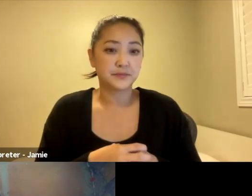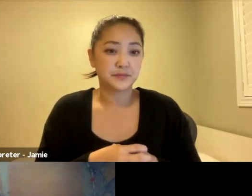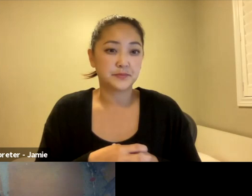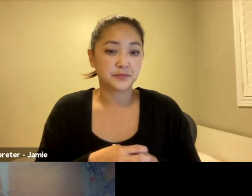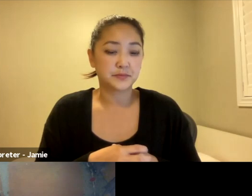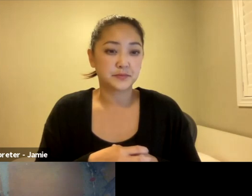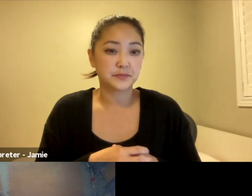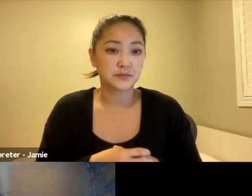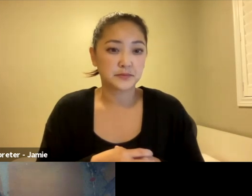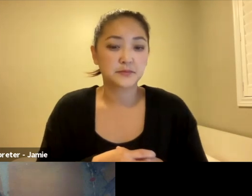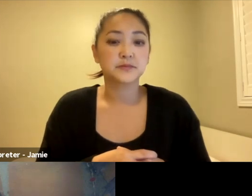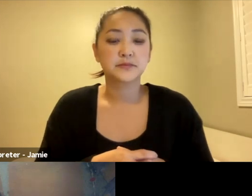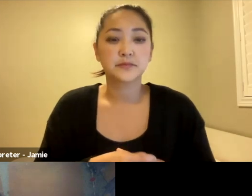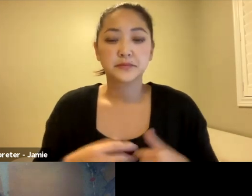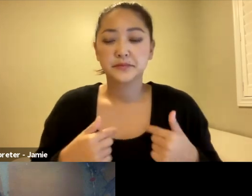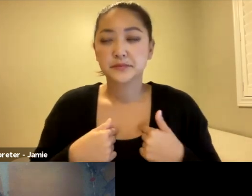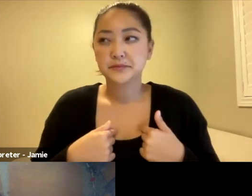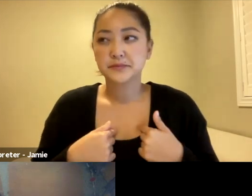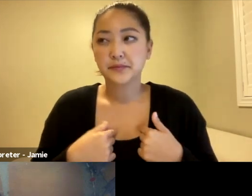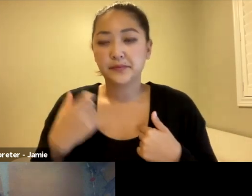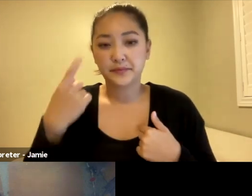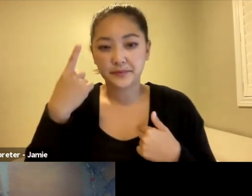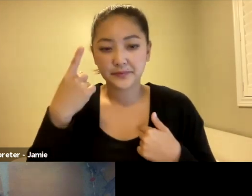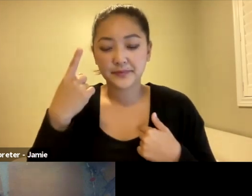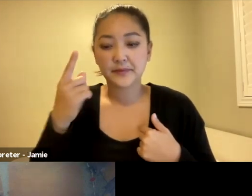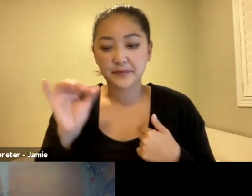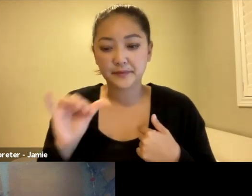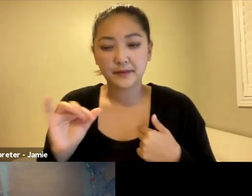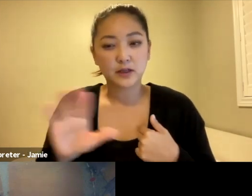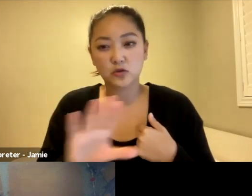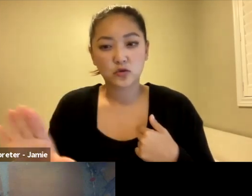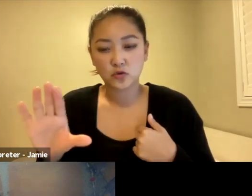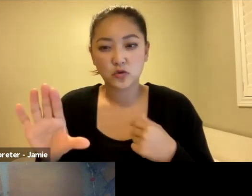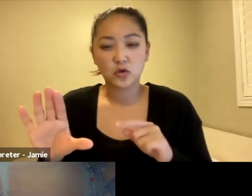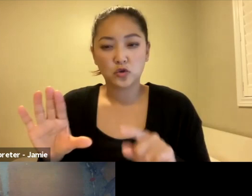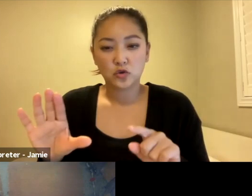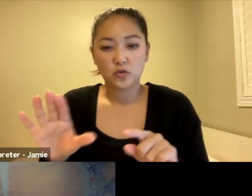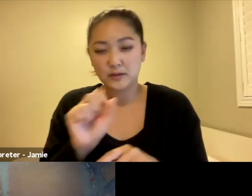I get a sense of, like, the breadth of your practice when we're entering the film,